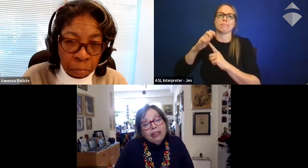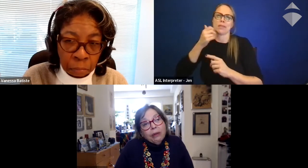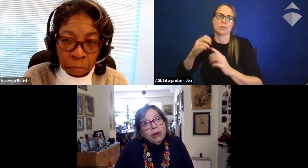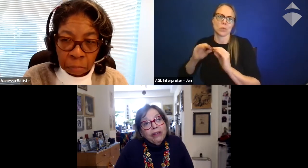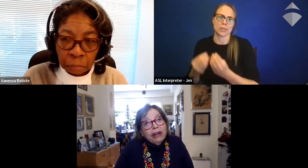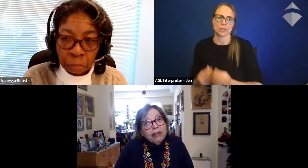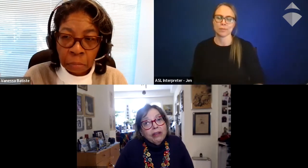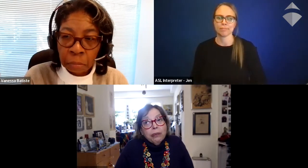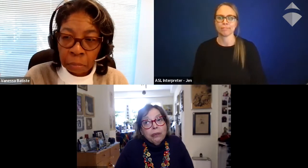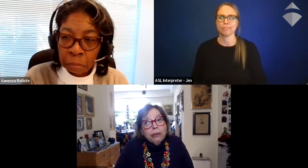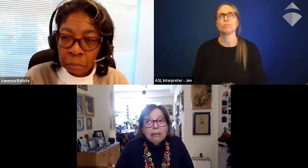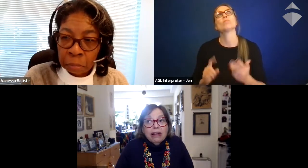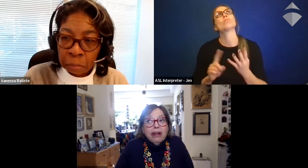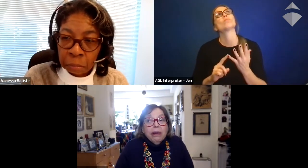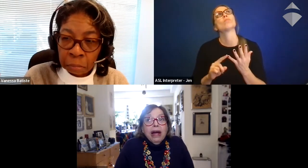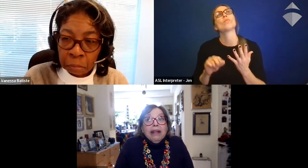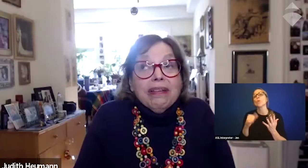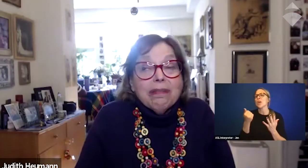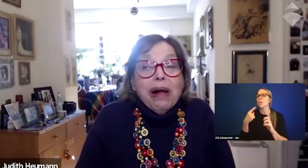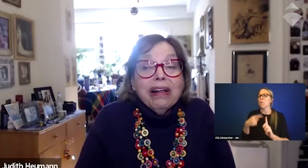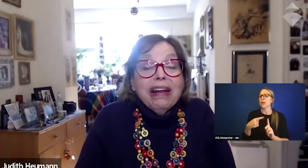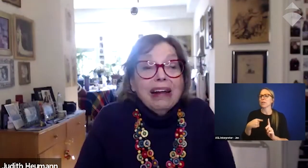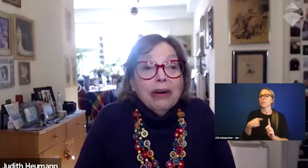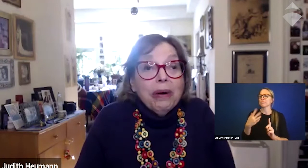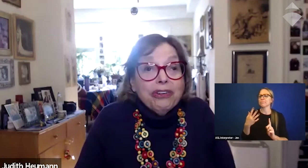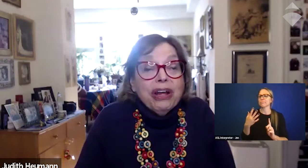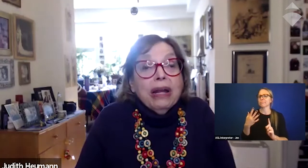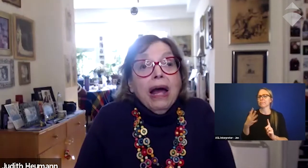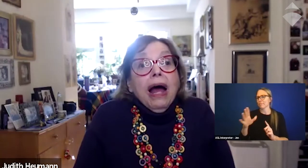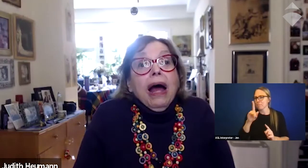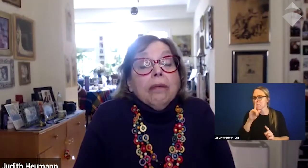I think one of the other points I'd like to make though, this is probably not in your question,